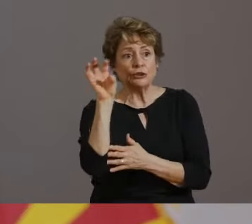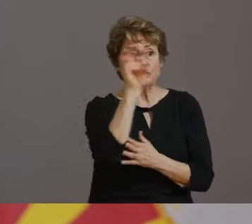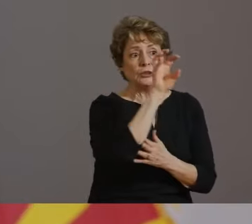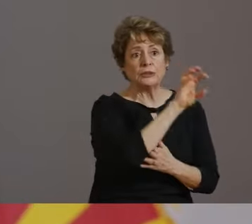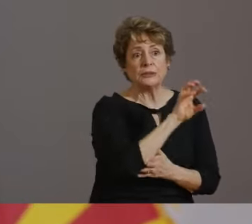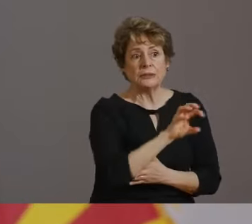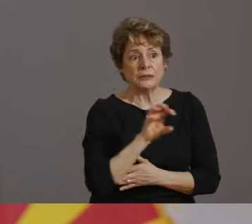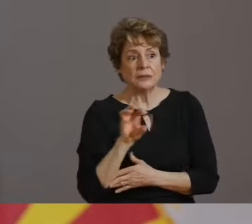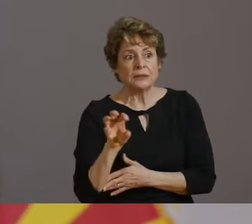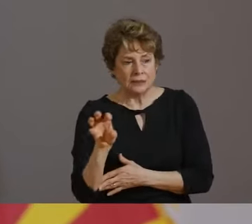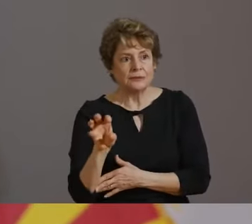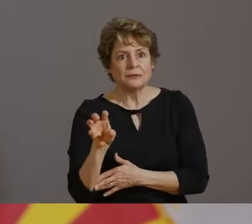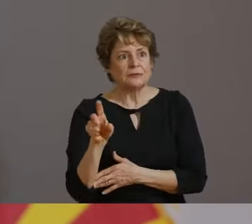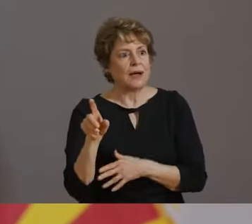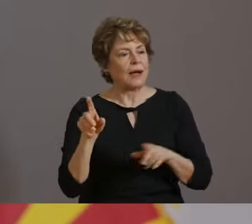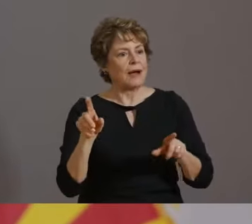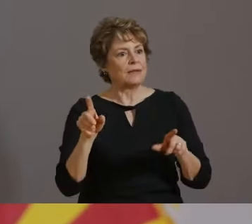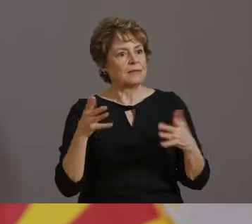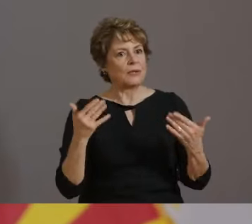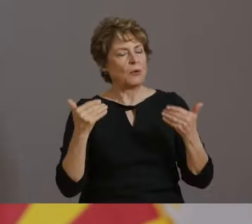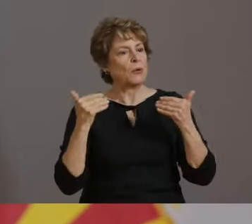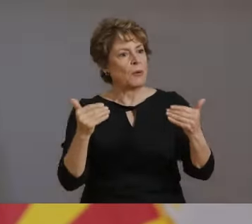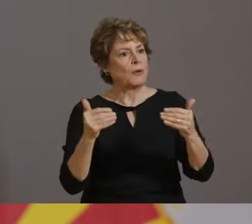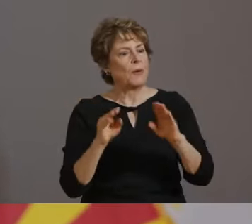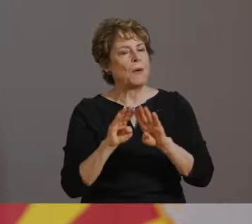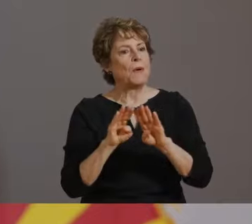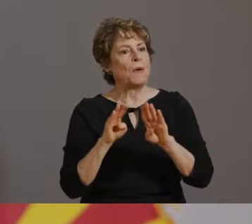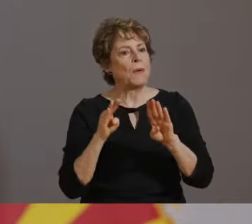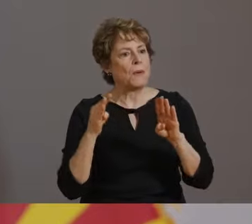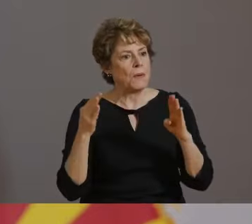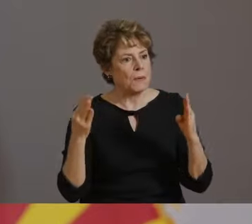WITH REDUCED OCCUPANCY AND STRICT PUBLIC HEALTH REQUIREMENTS.